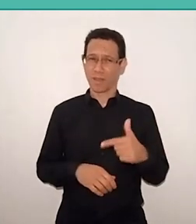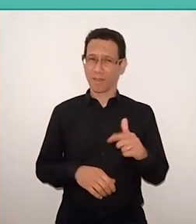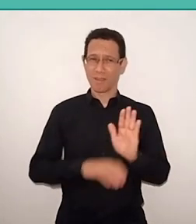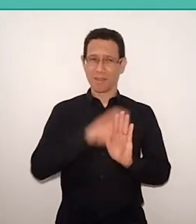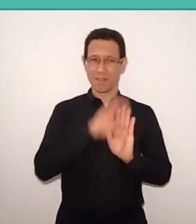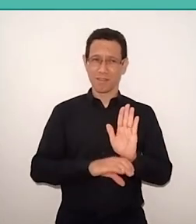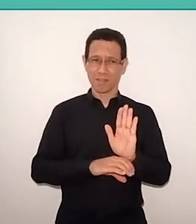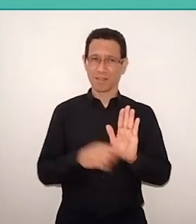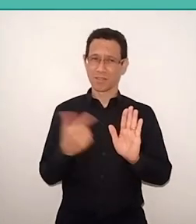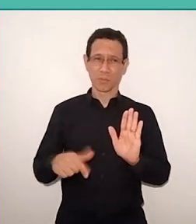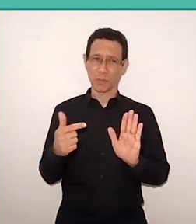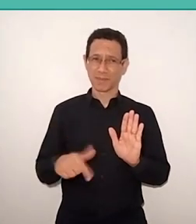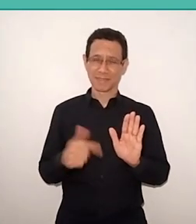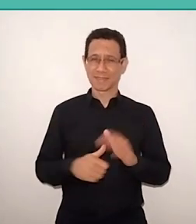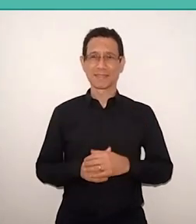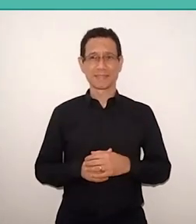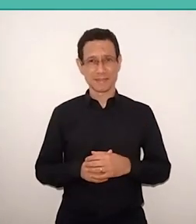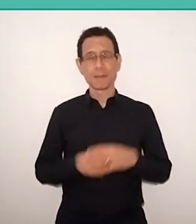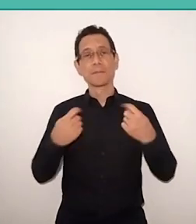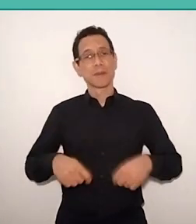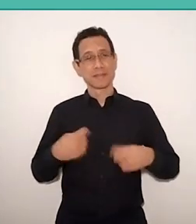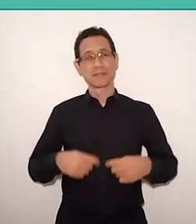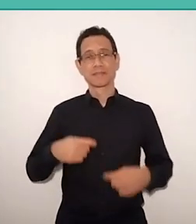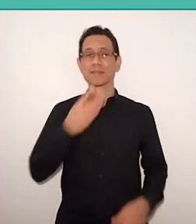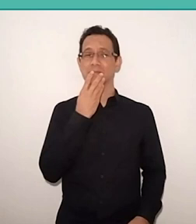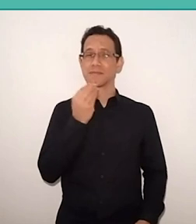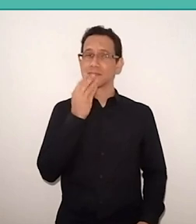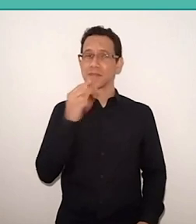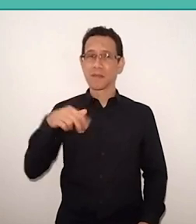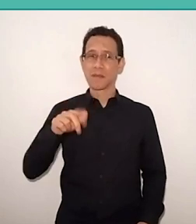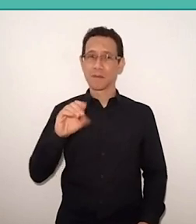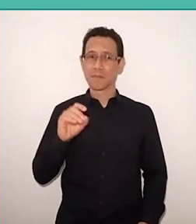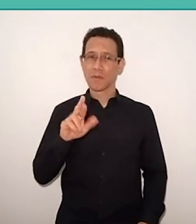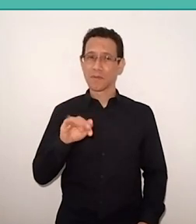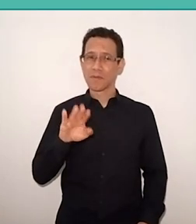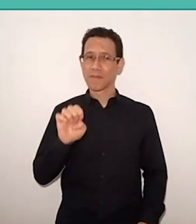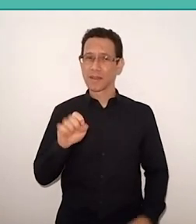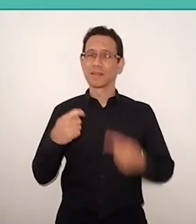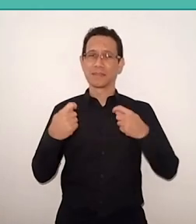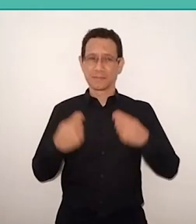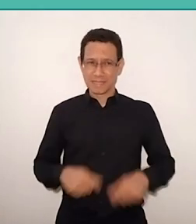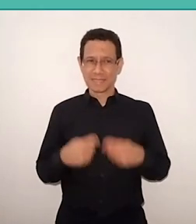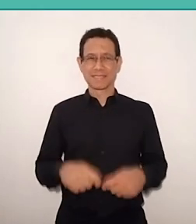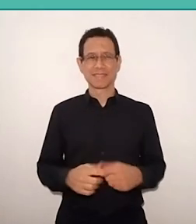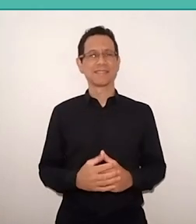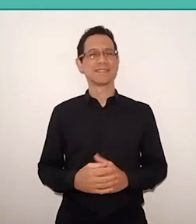So we need Freire to remind us of that fact. The third reason for me,